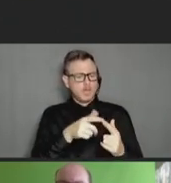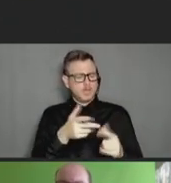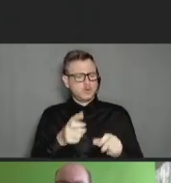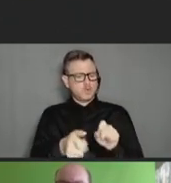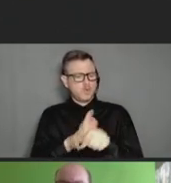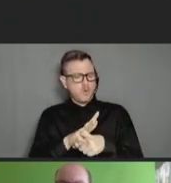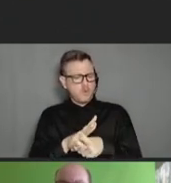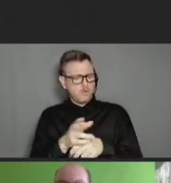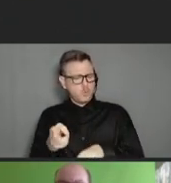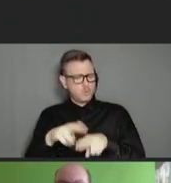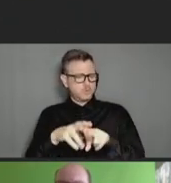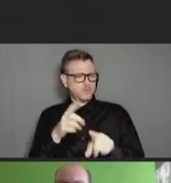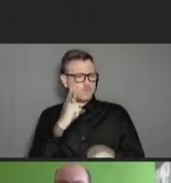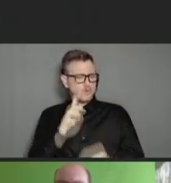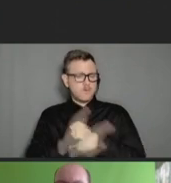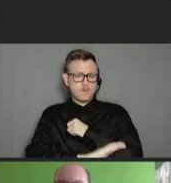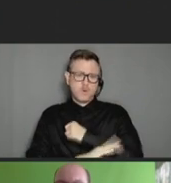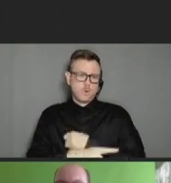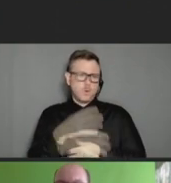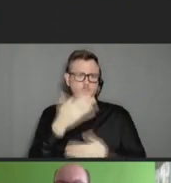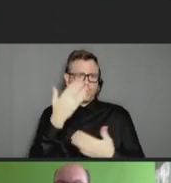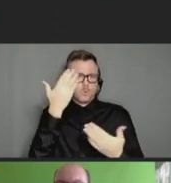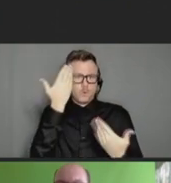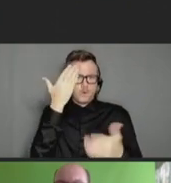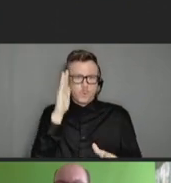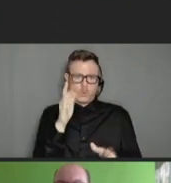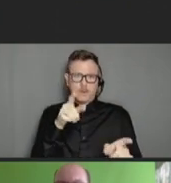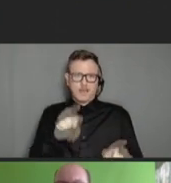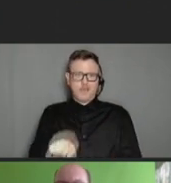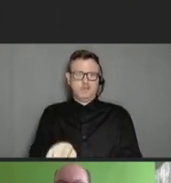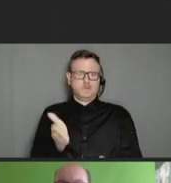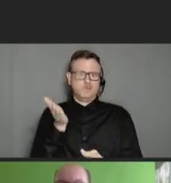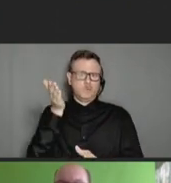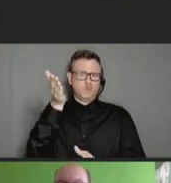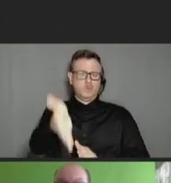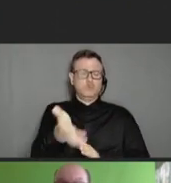to happen. And the rates are nice and low right now, but I suspect that will change.